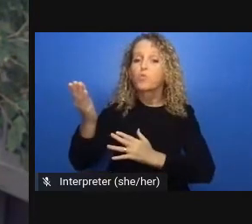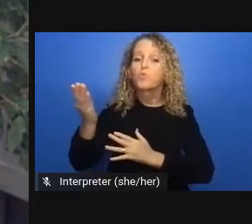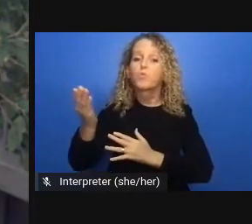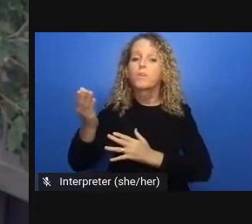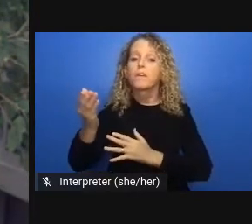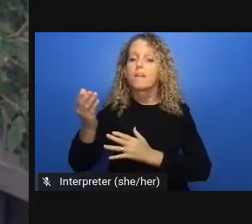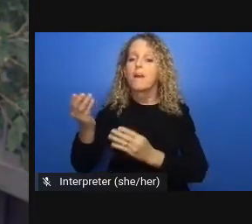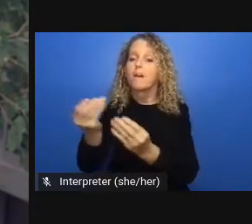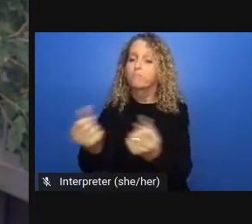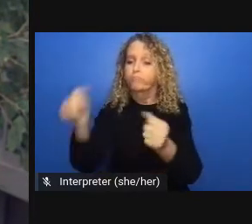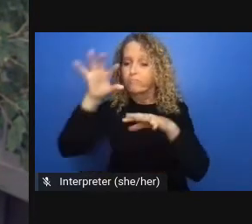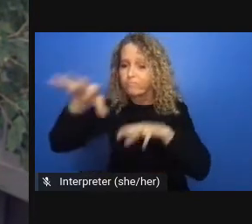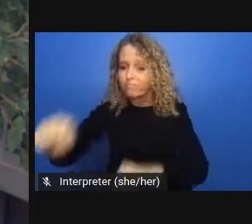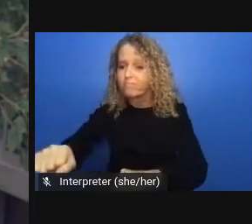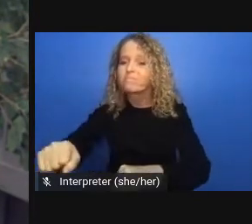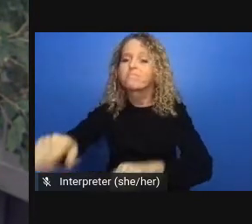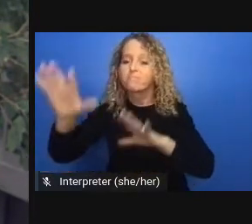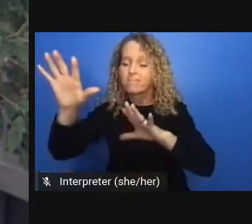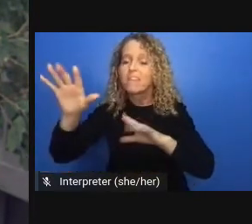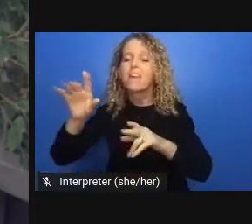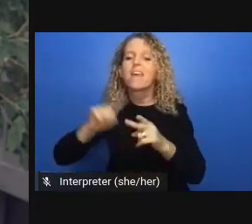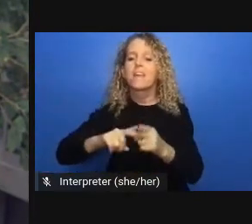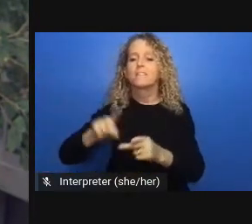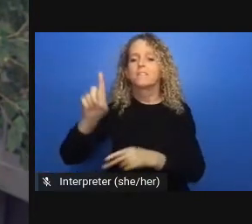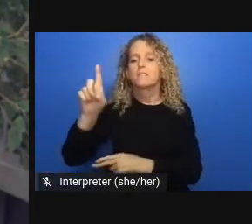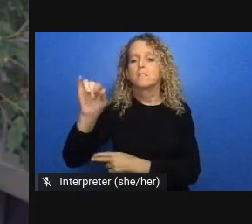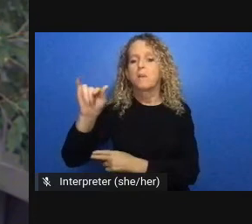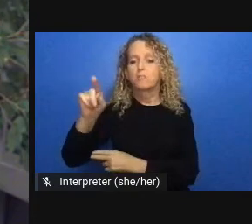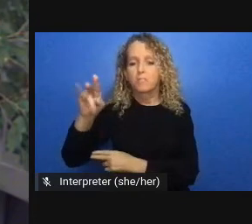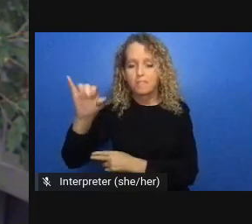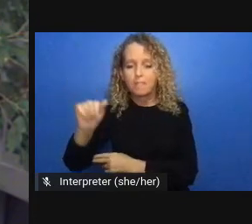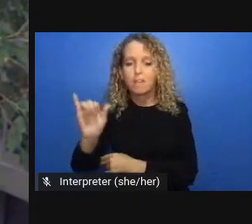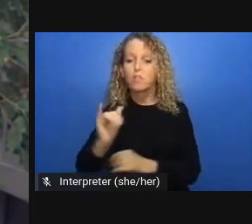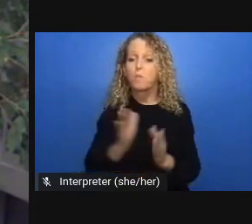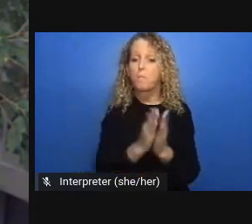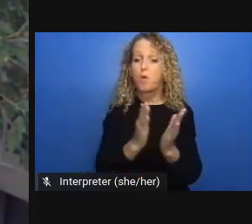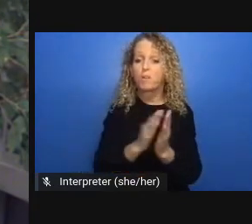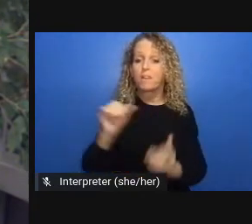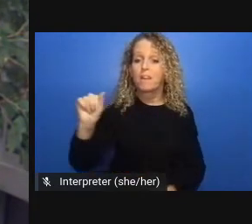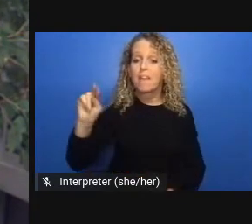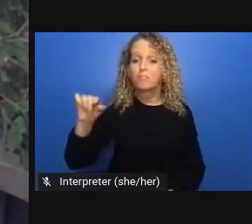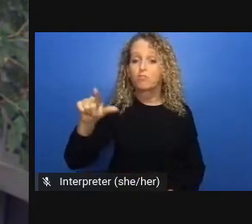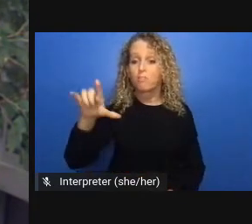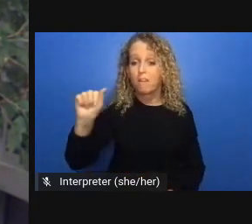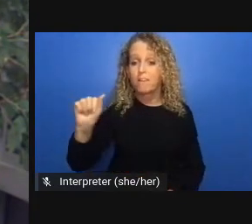our brothers and sisters with intellectual and mental health disabilities so we know that well